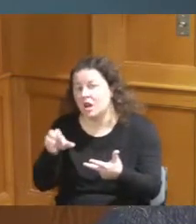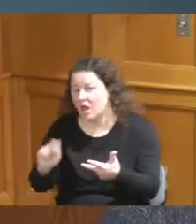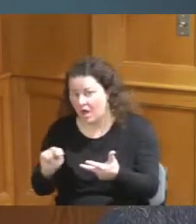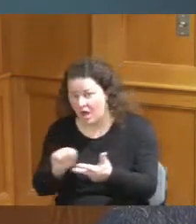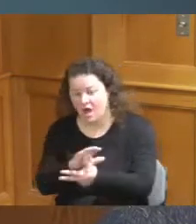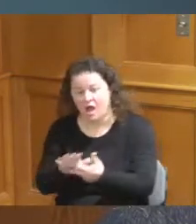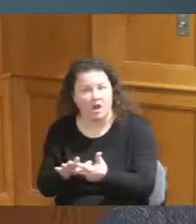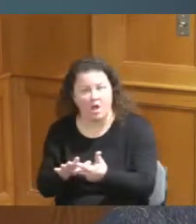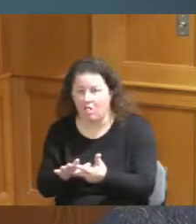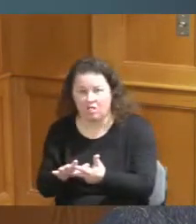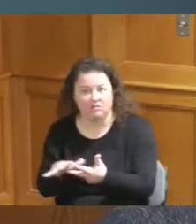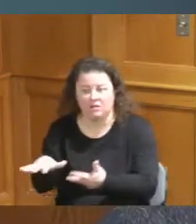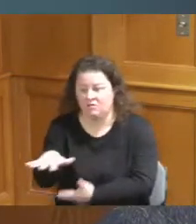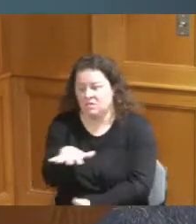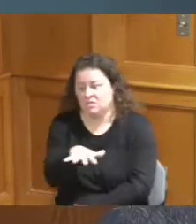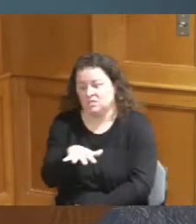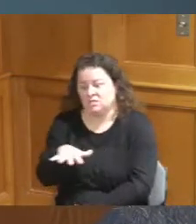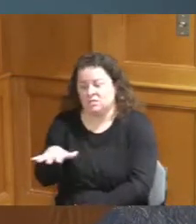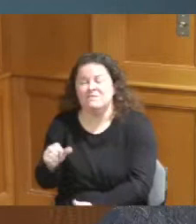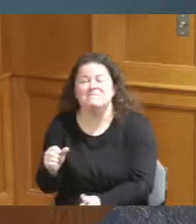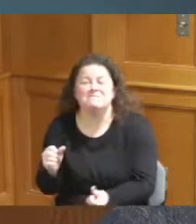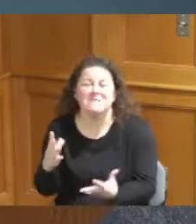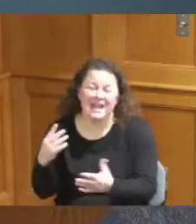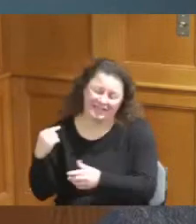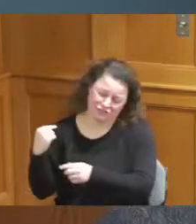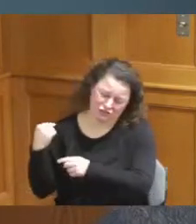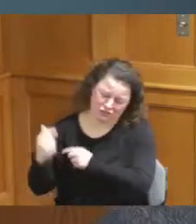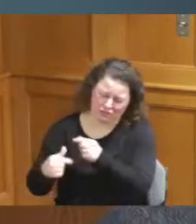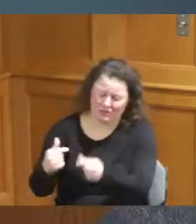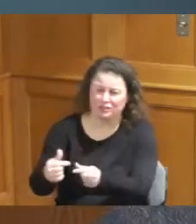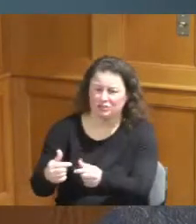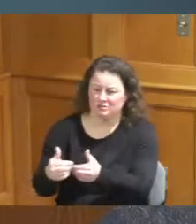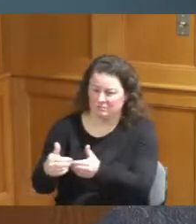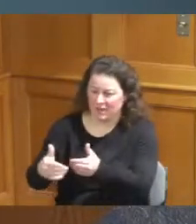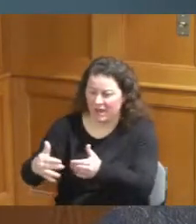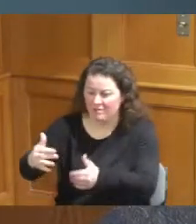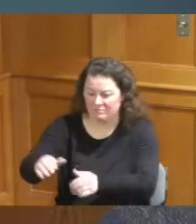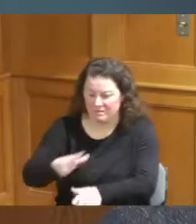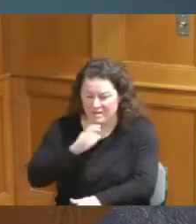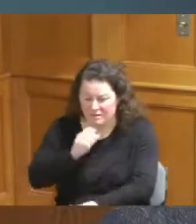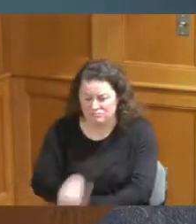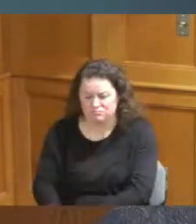and so many generations of babies as we as we stick on this point of Black History